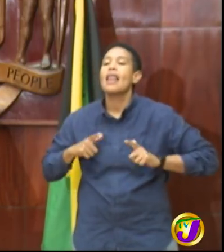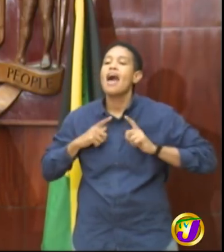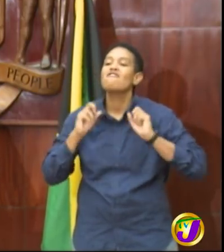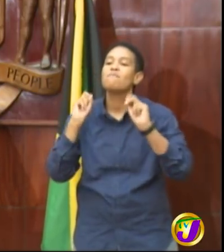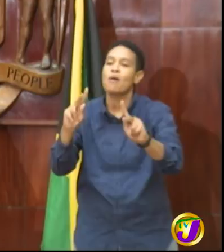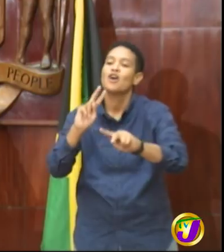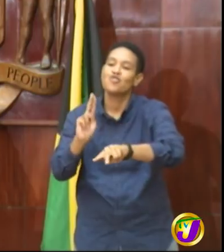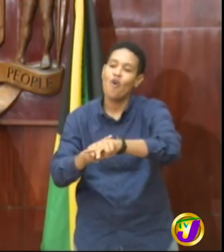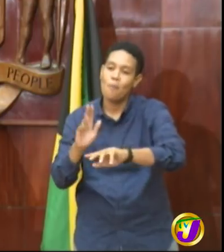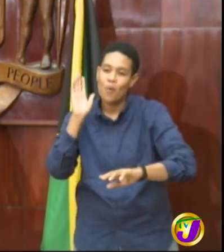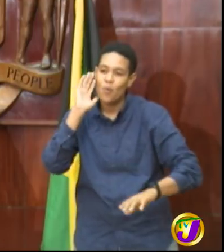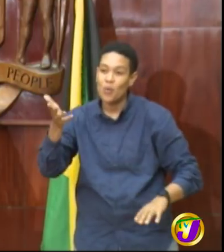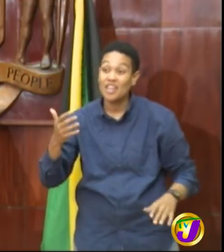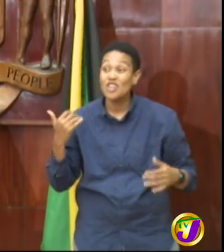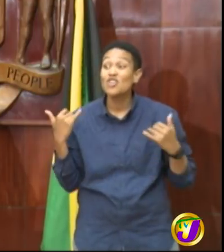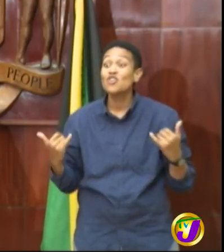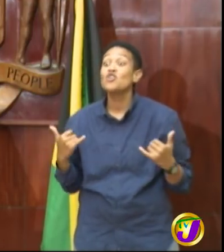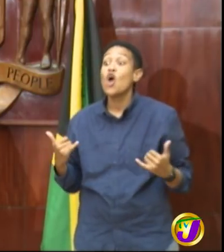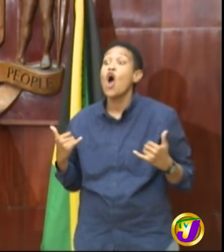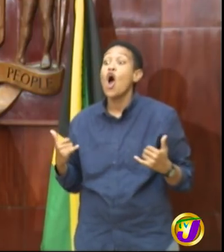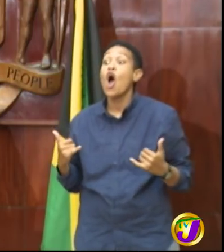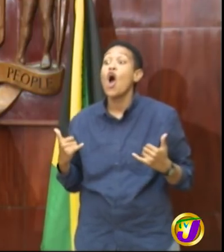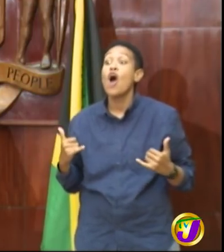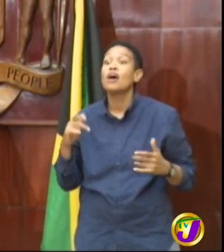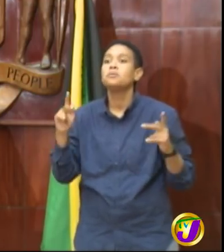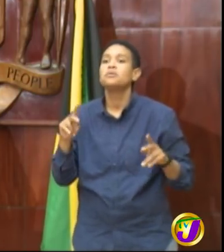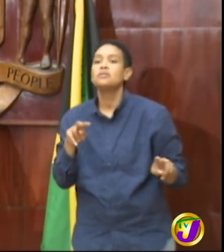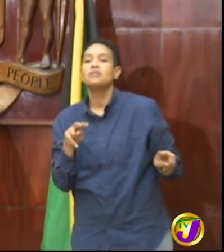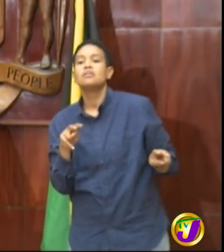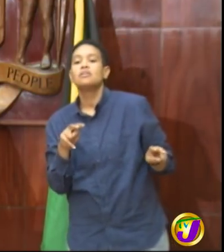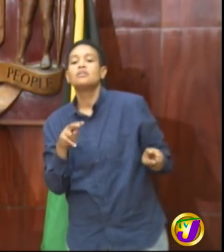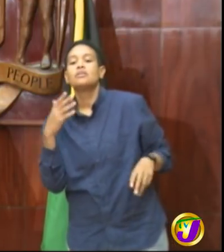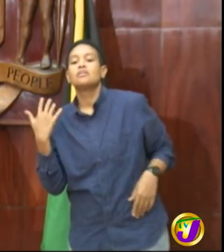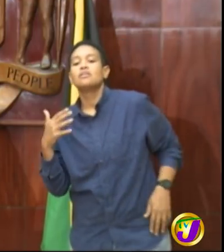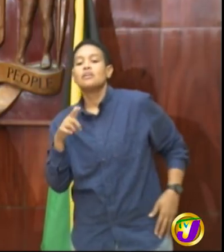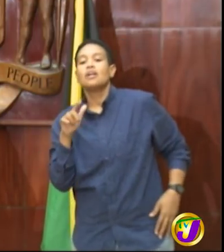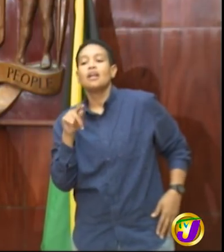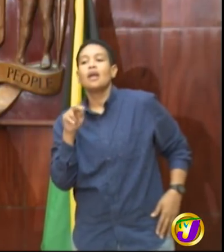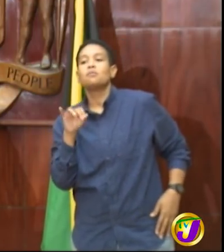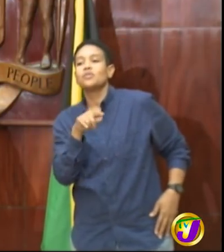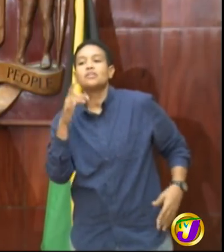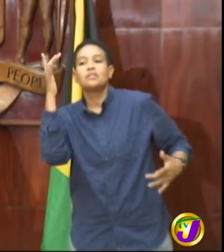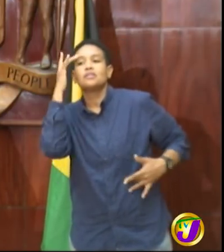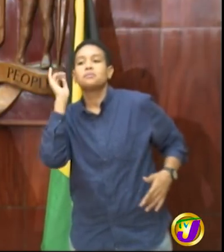it is being treated as leprosy or something that you have to run away from